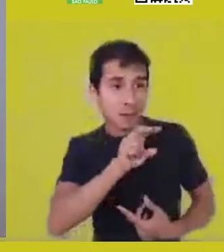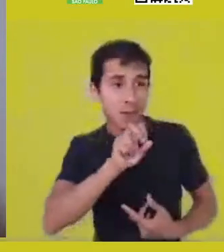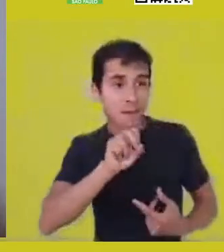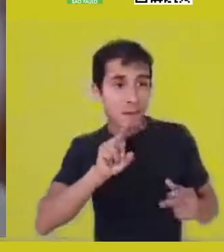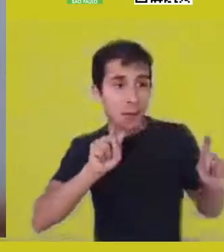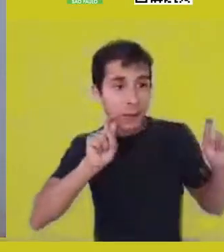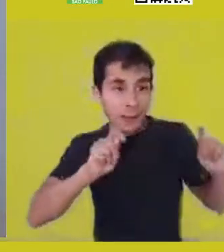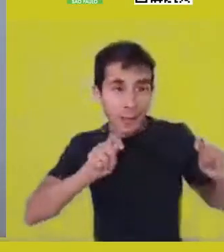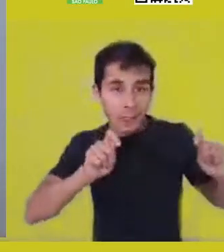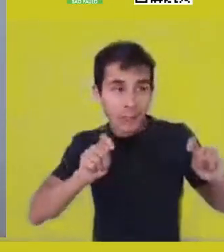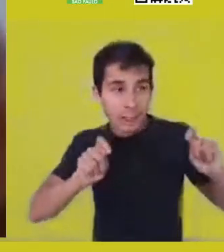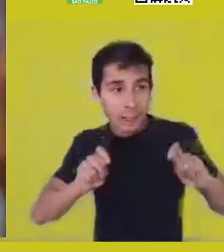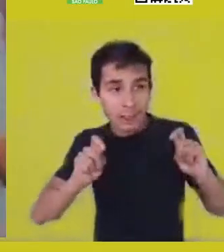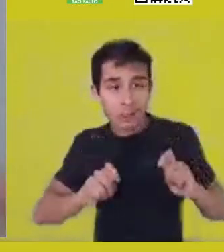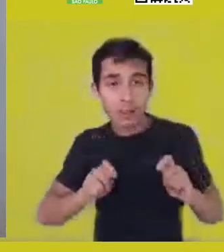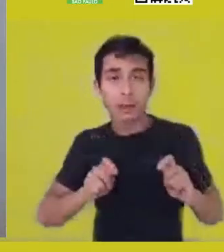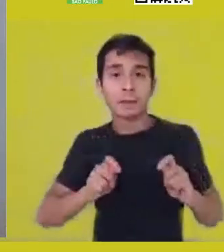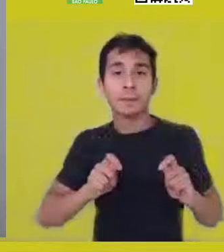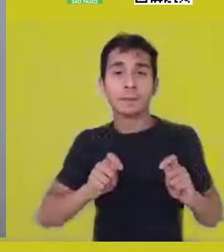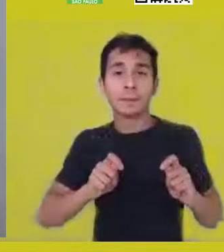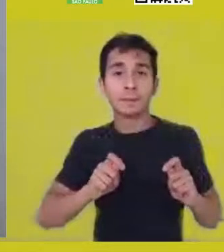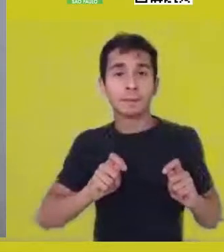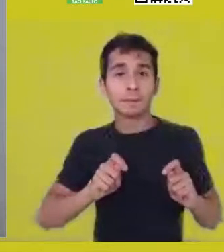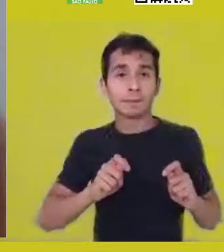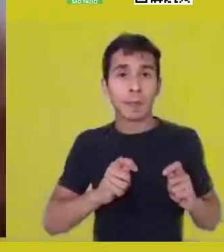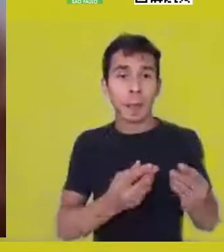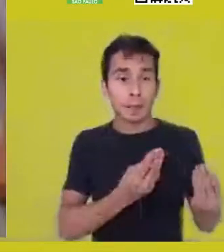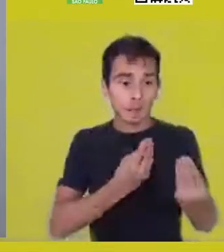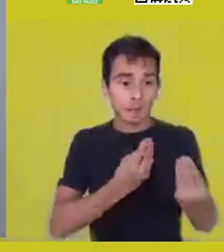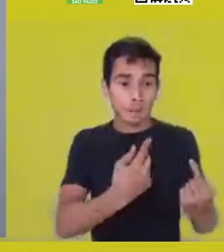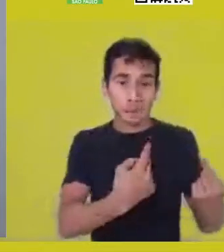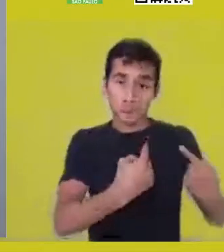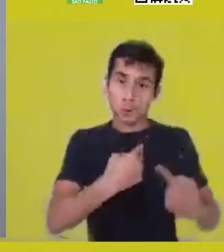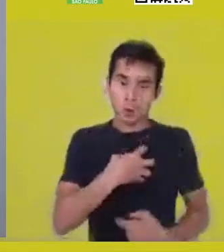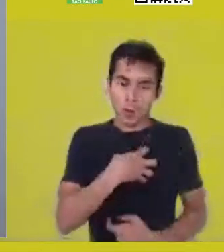from the most diverse sensations and perspectives,